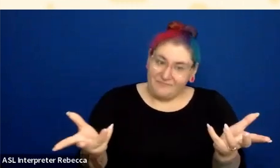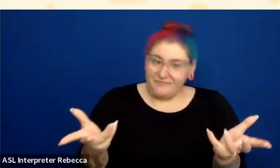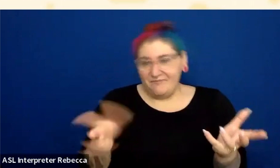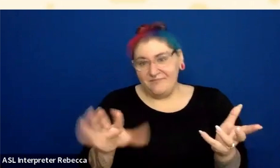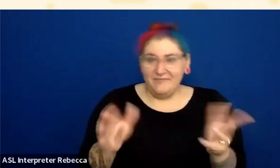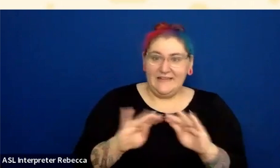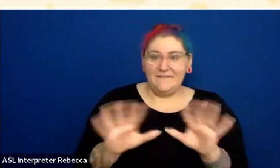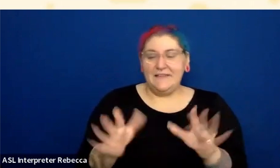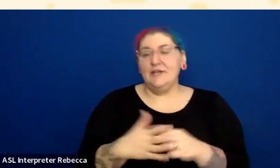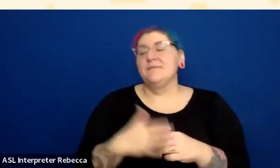That's a good question, thanks.